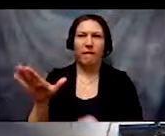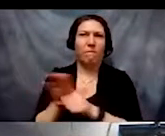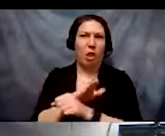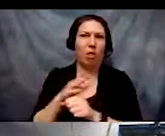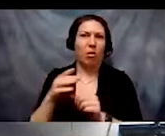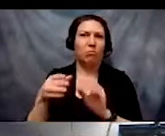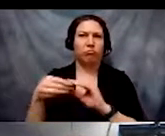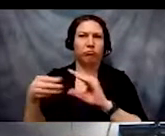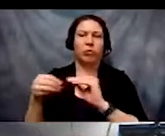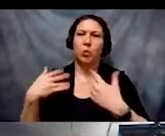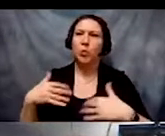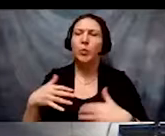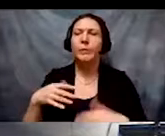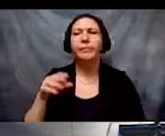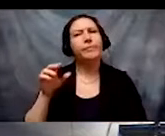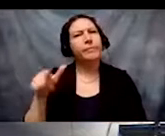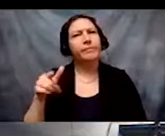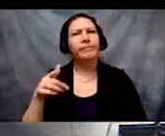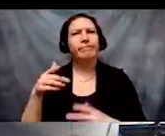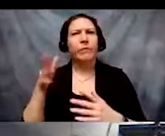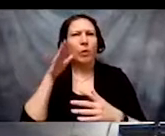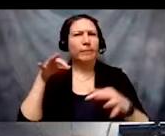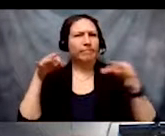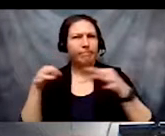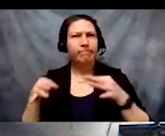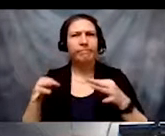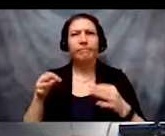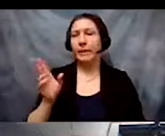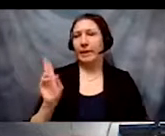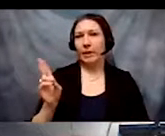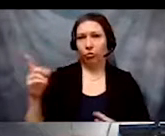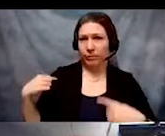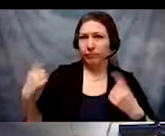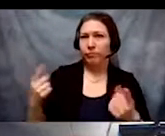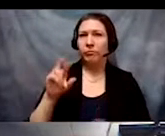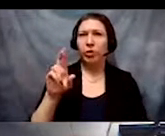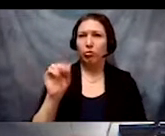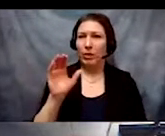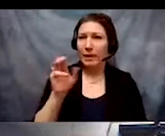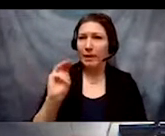Kendi goes on to talk about how the history or racism and ableism interconnect.